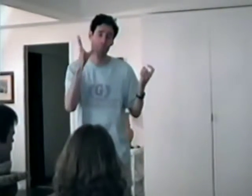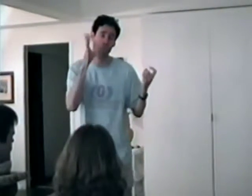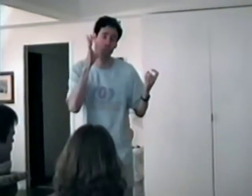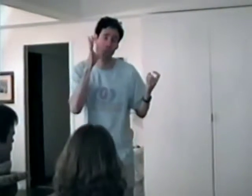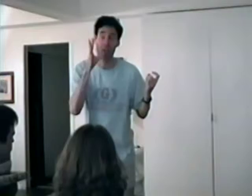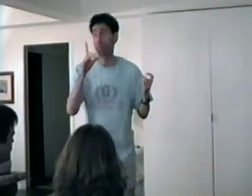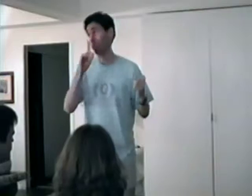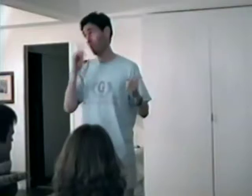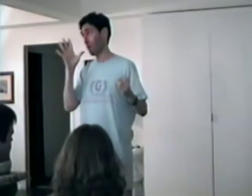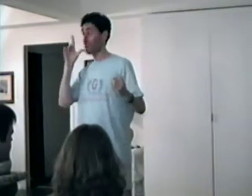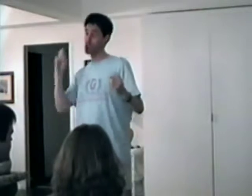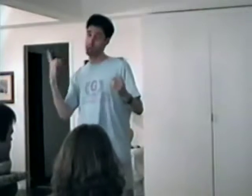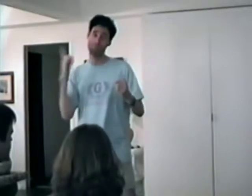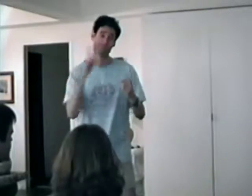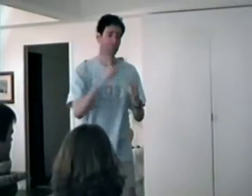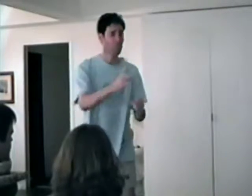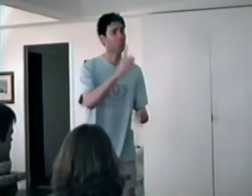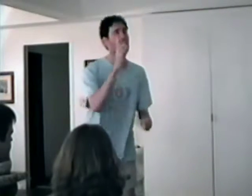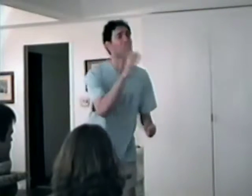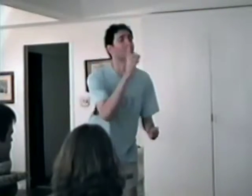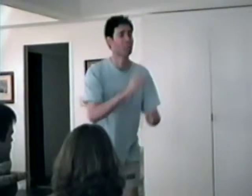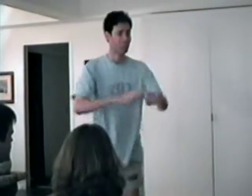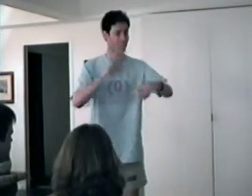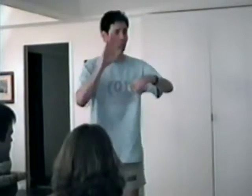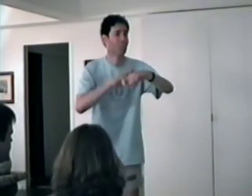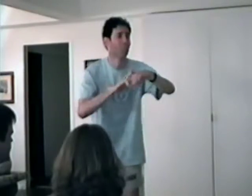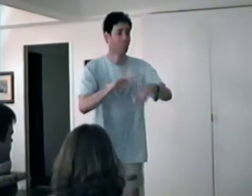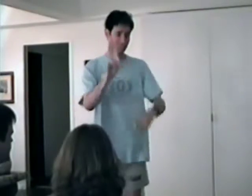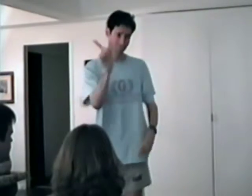The boys want to show